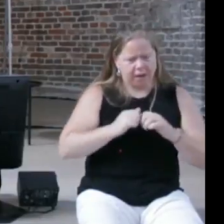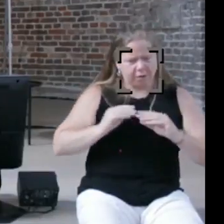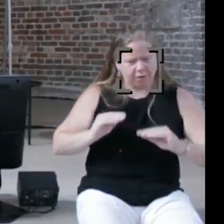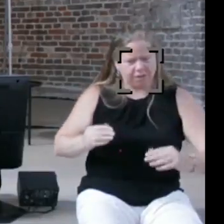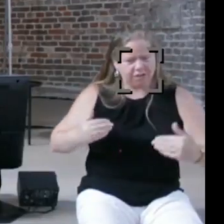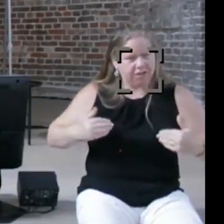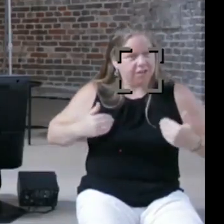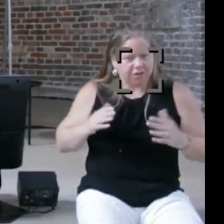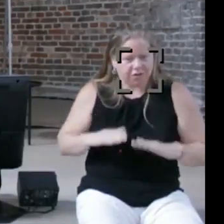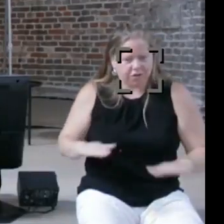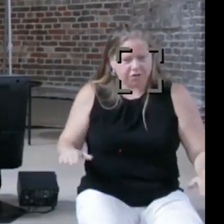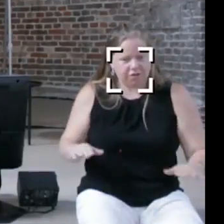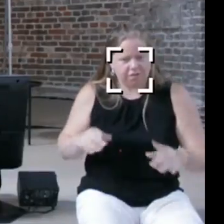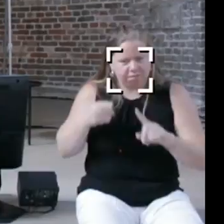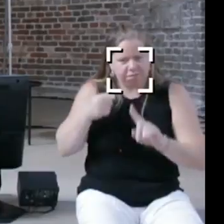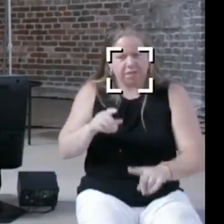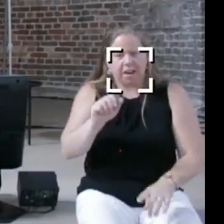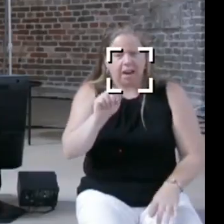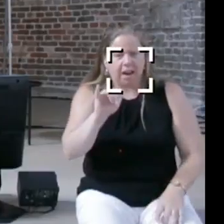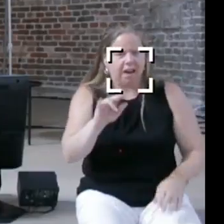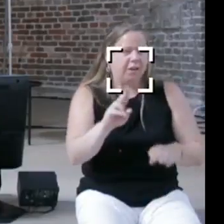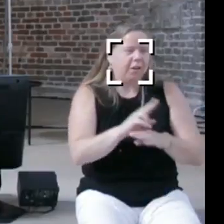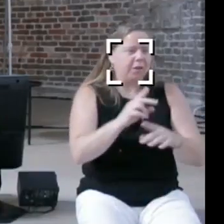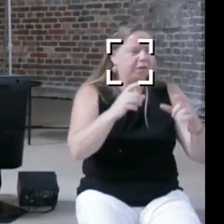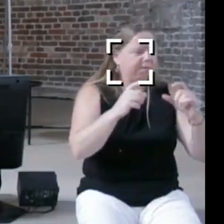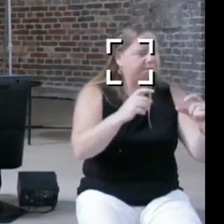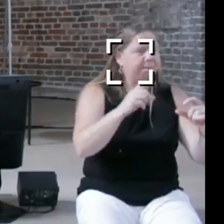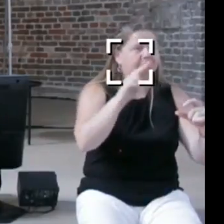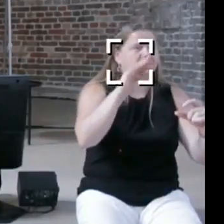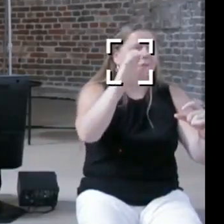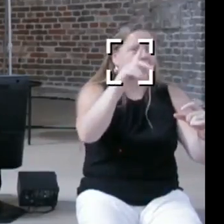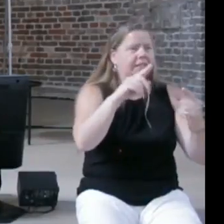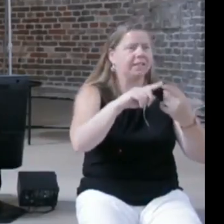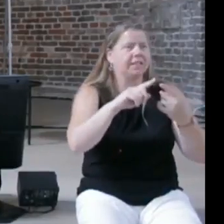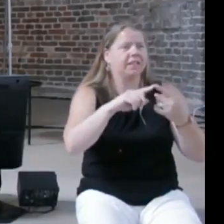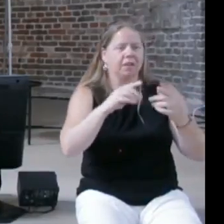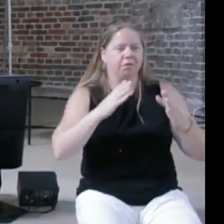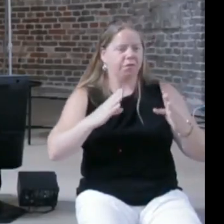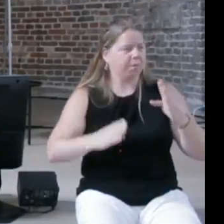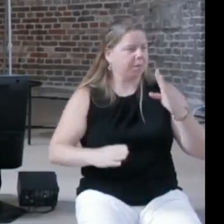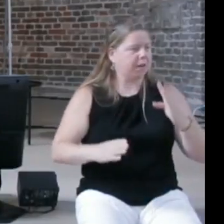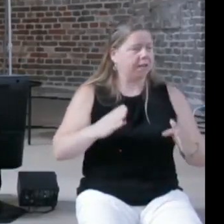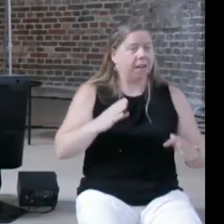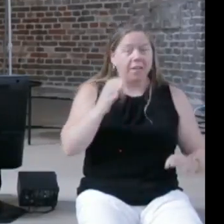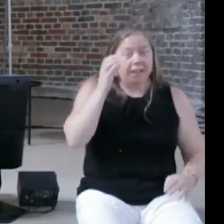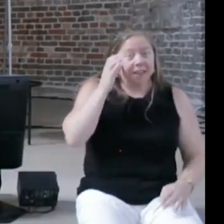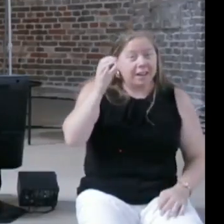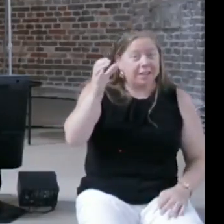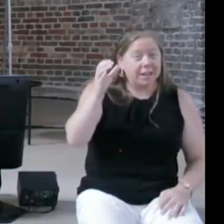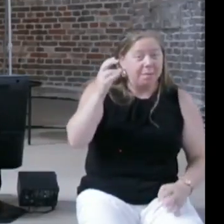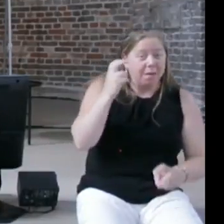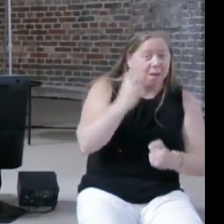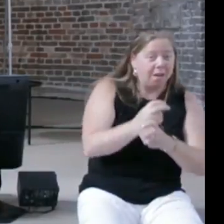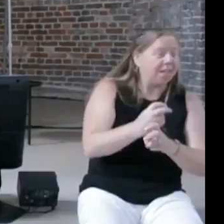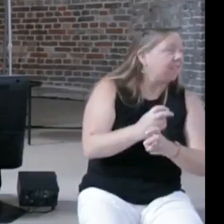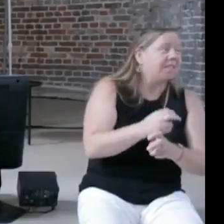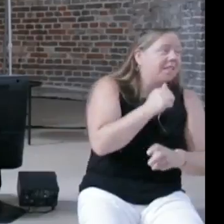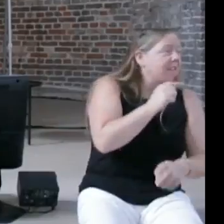the bricks and using robots and the concepts of AI aren't that hard, and in the real world